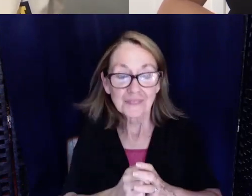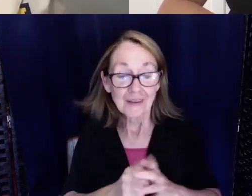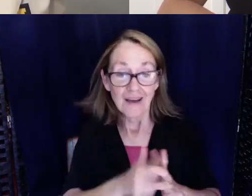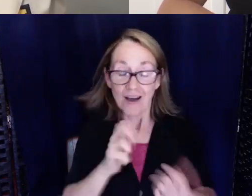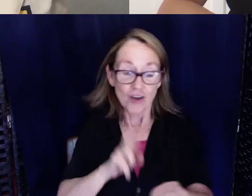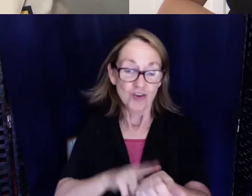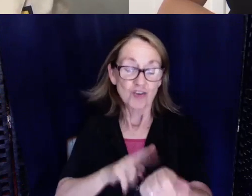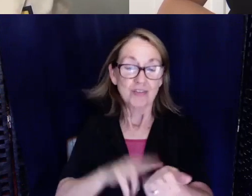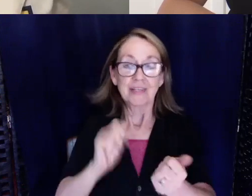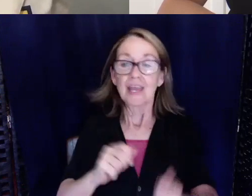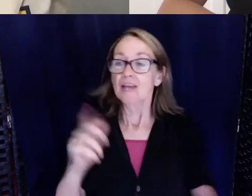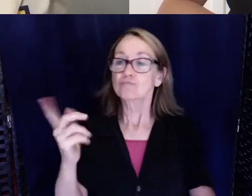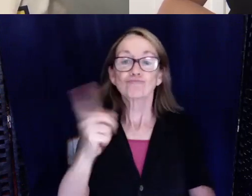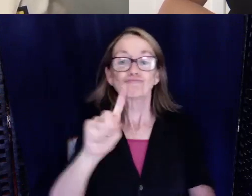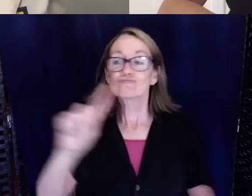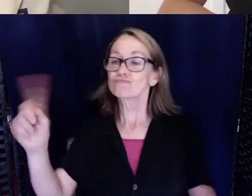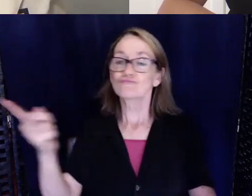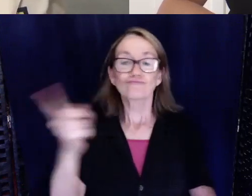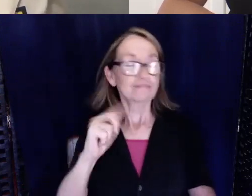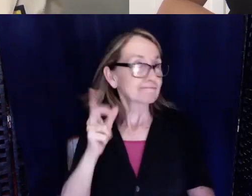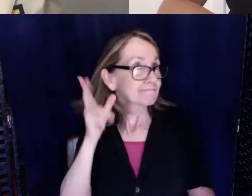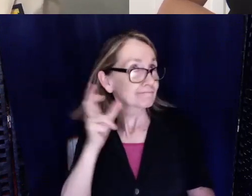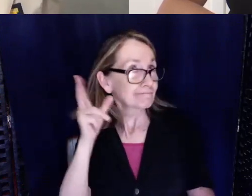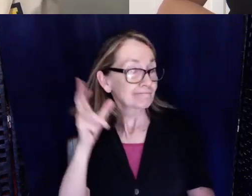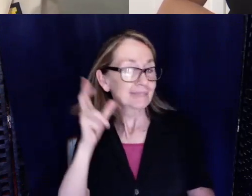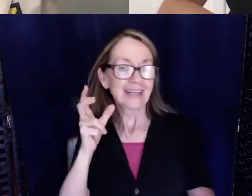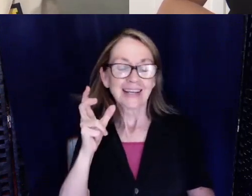of walk around and do whatever and it looks like they're not listening